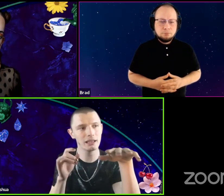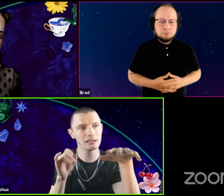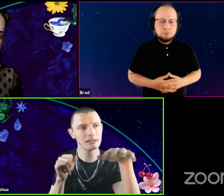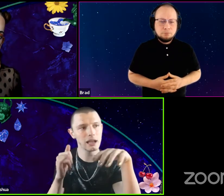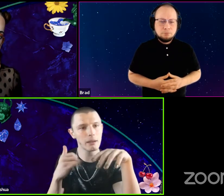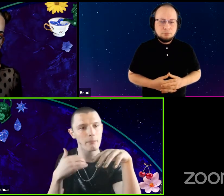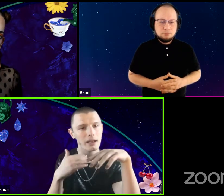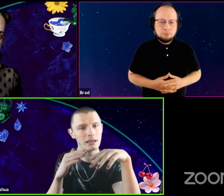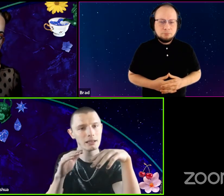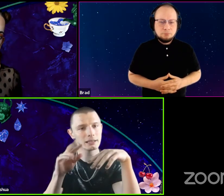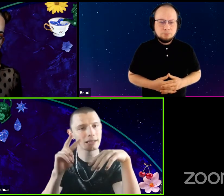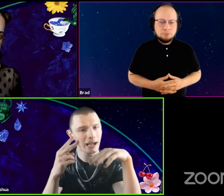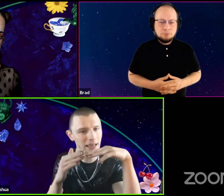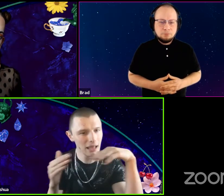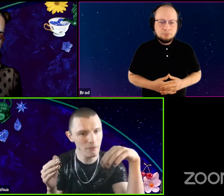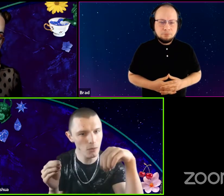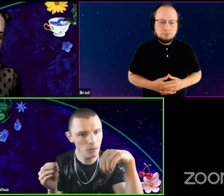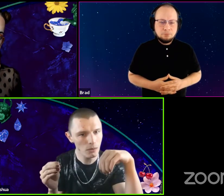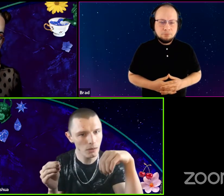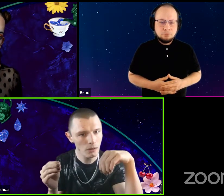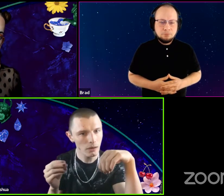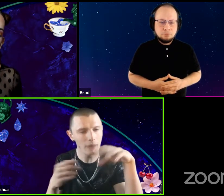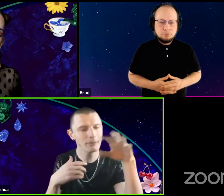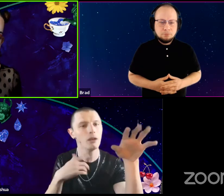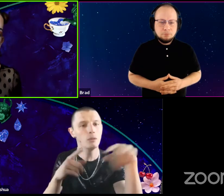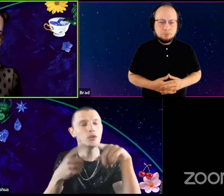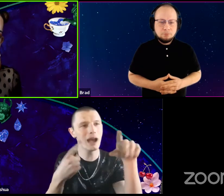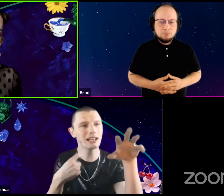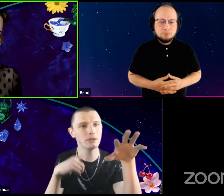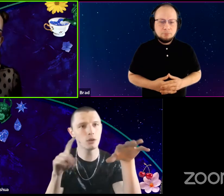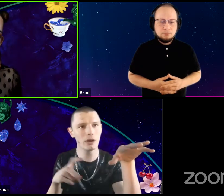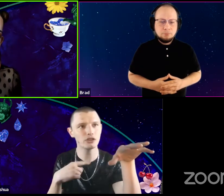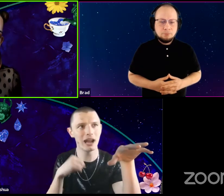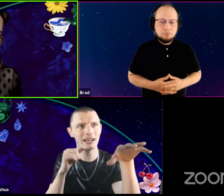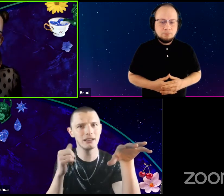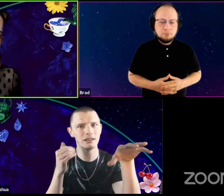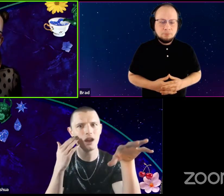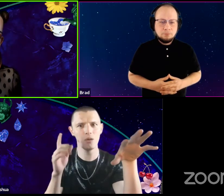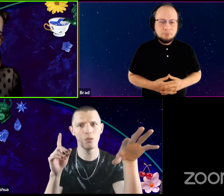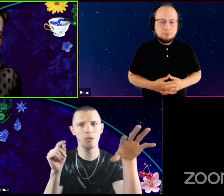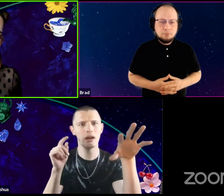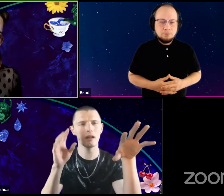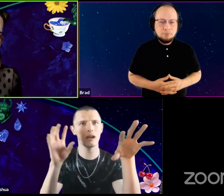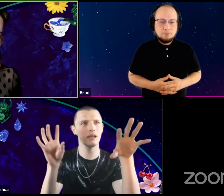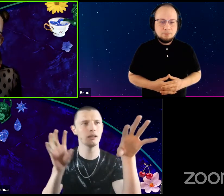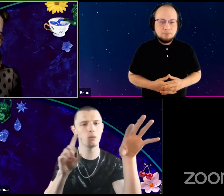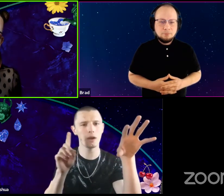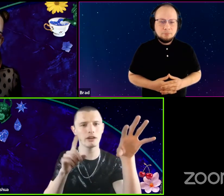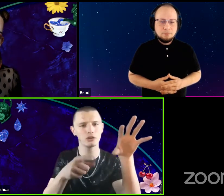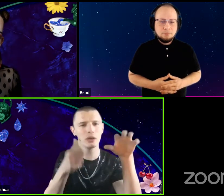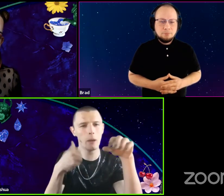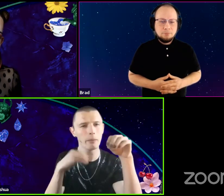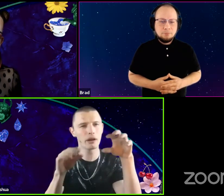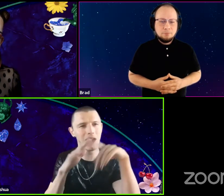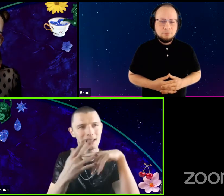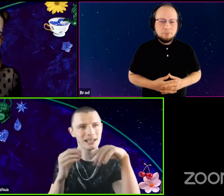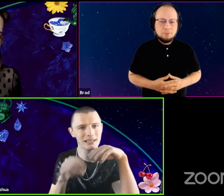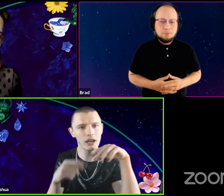like, my second level? I'm sorry, when you asked me the question, I didn't know what, where, so you helped me put context in that.